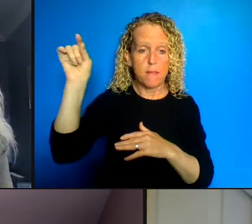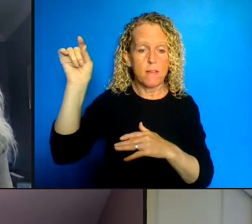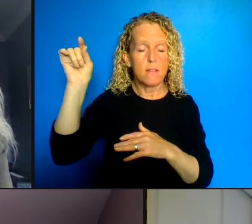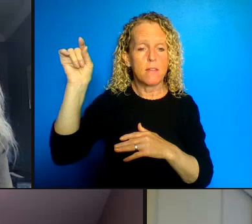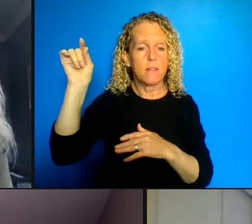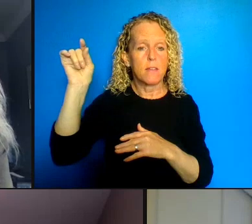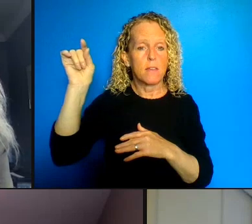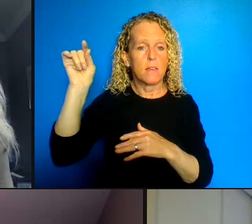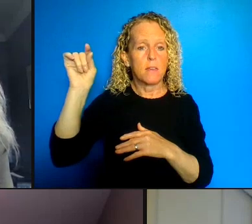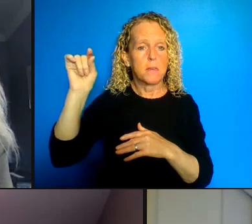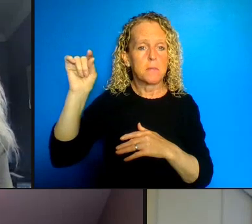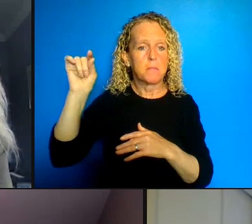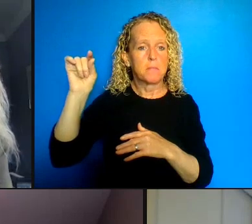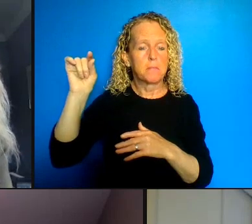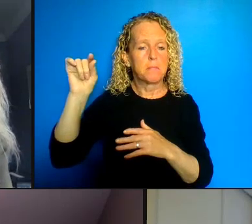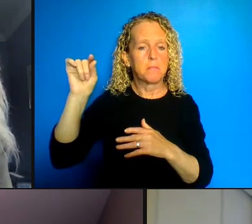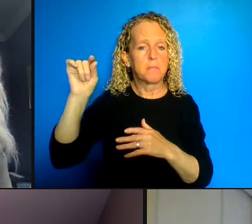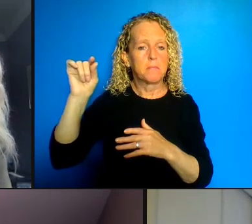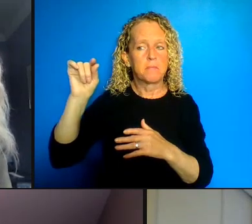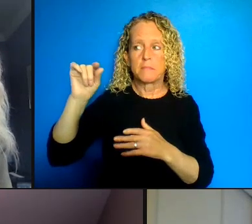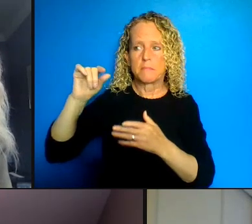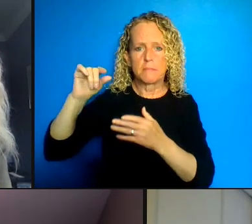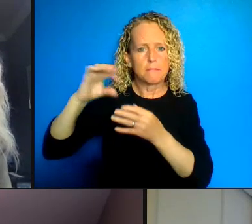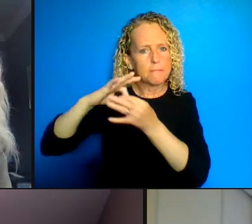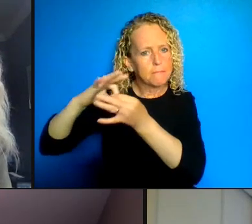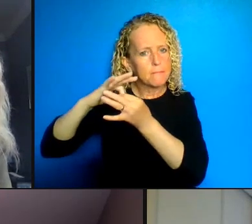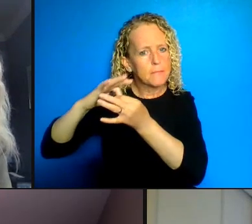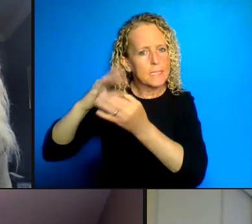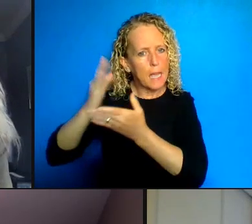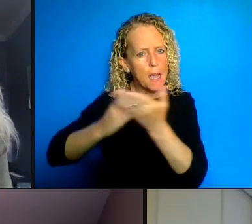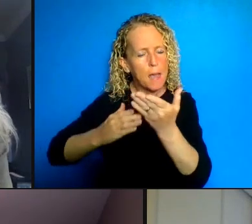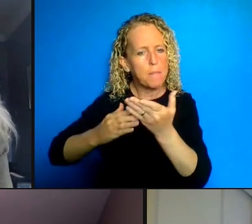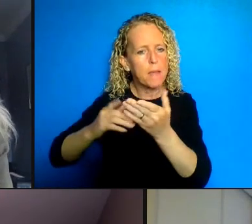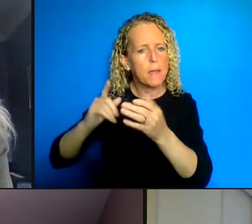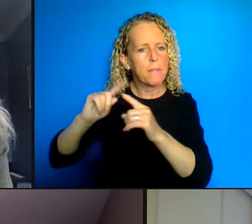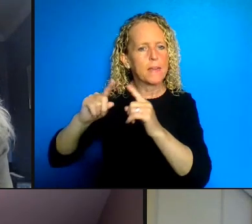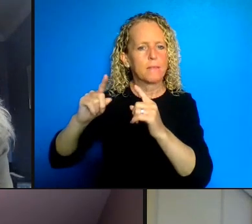little bit when the plans of provincial governments are at odds with those of